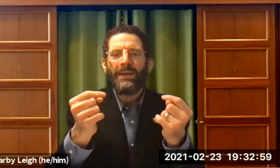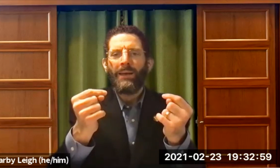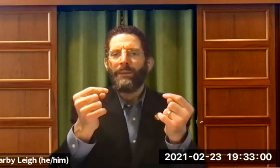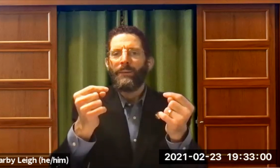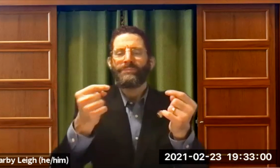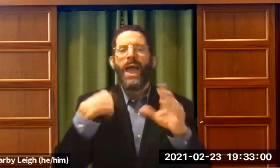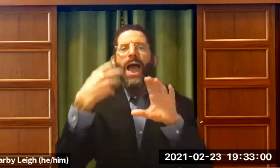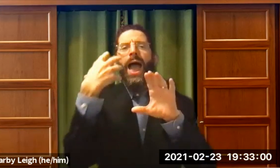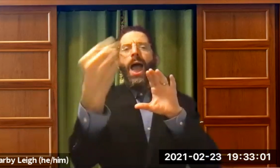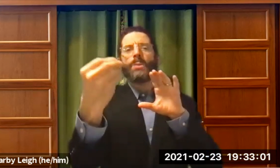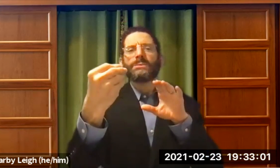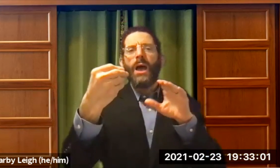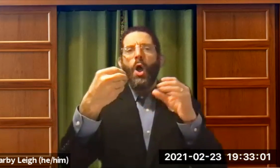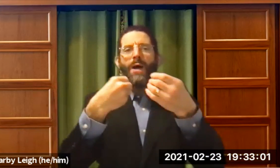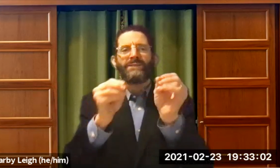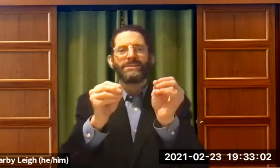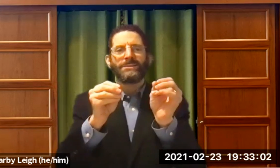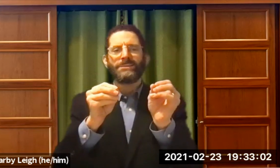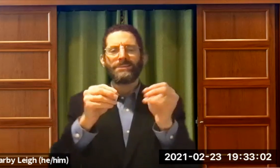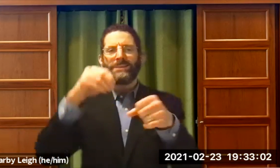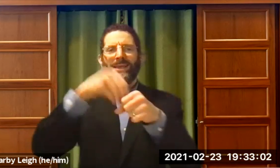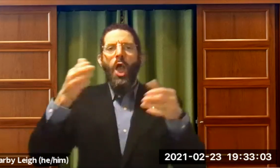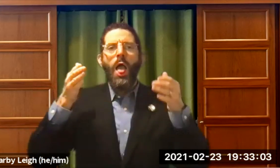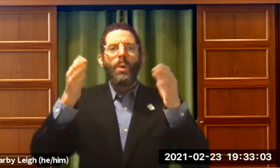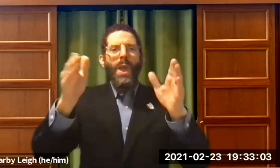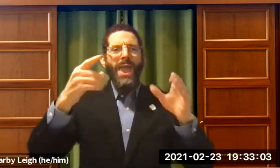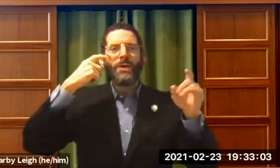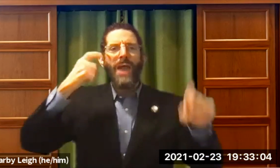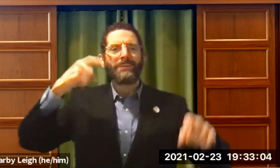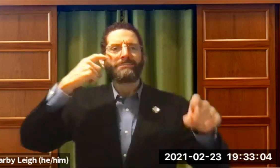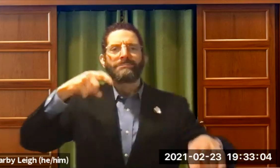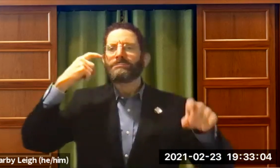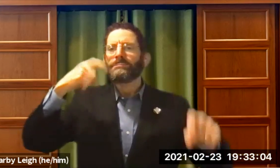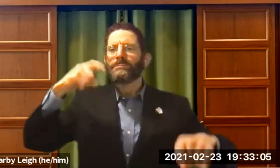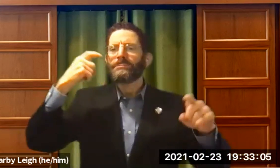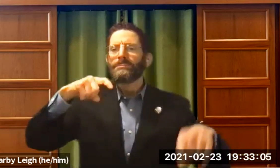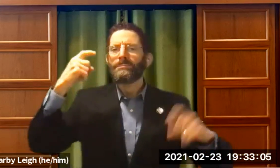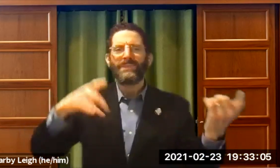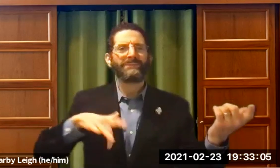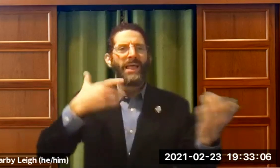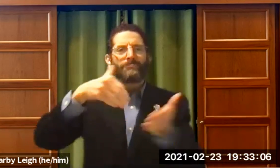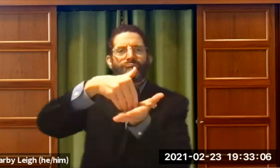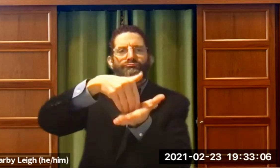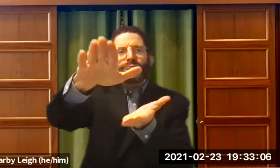I said what? And then when I left the office in the hallway, I cried.